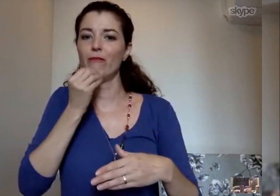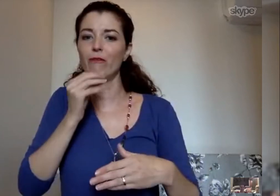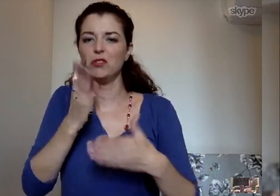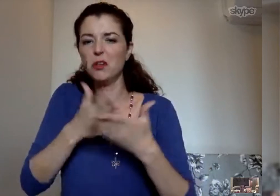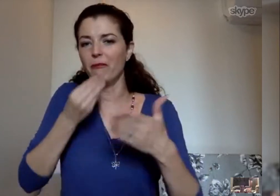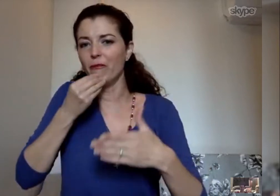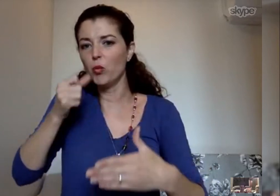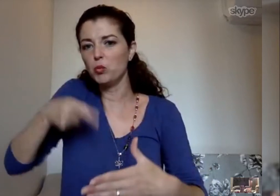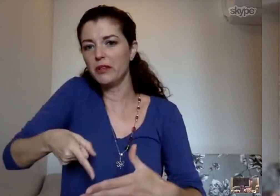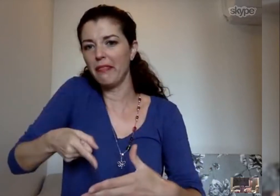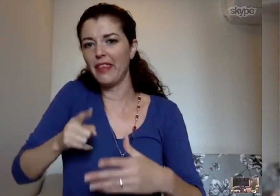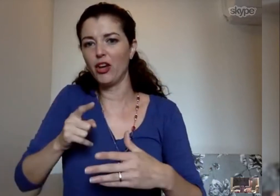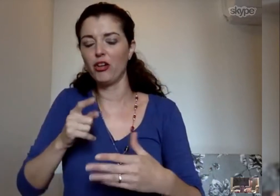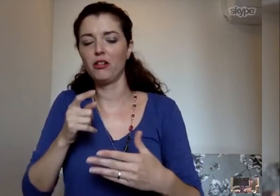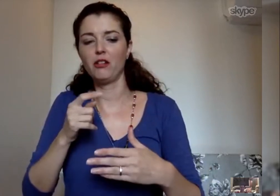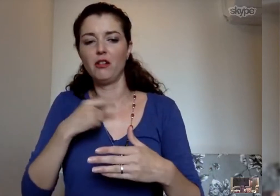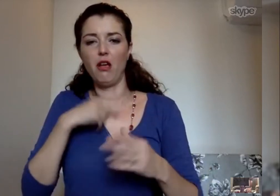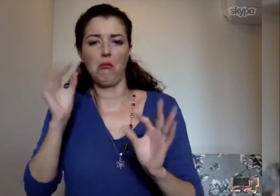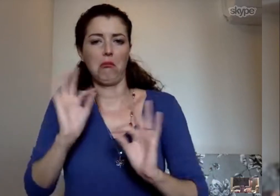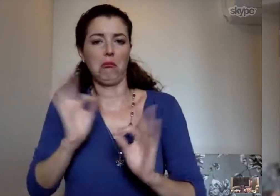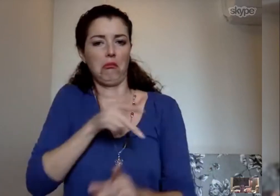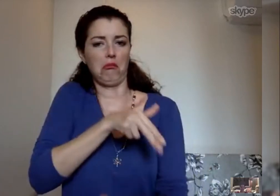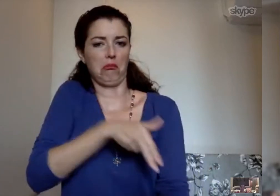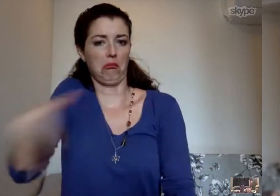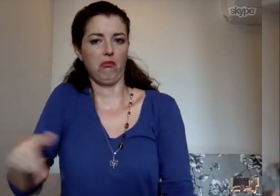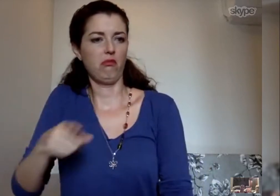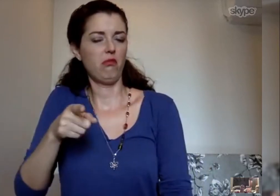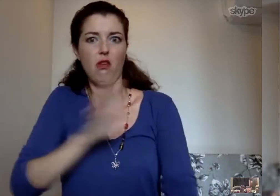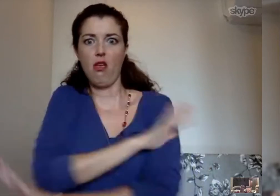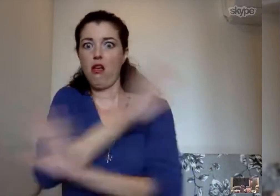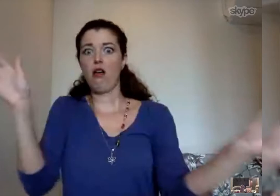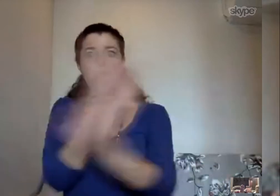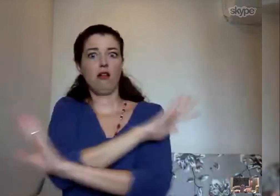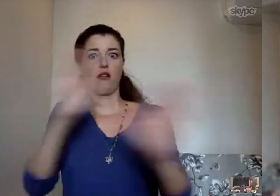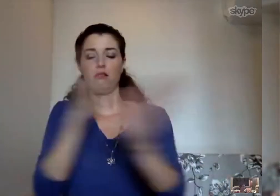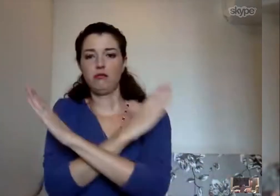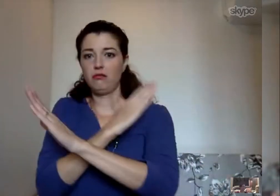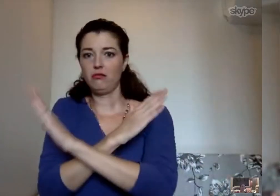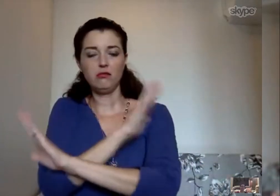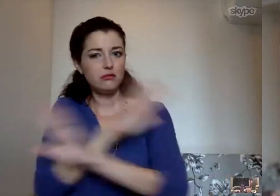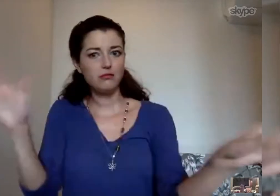I didn't think much of it and just stepped over the corner but they were all very upset.